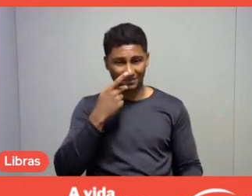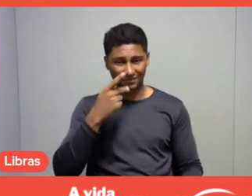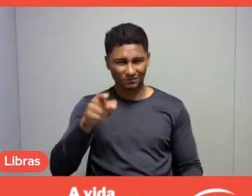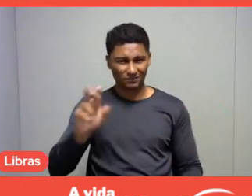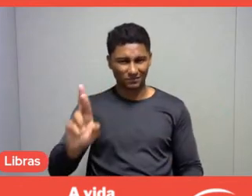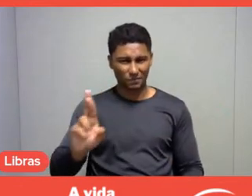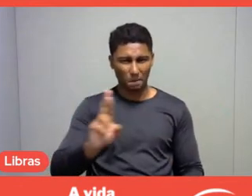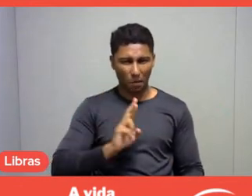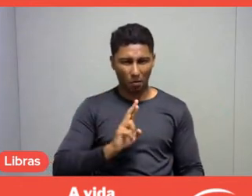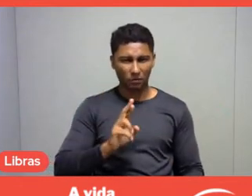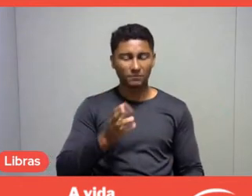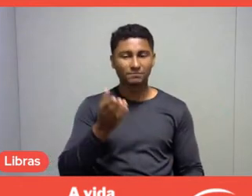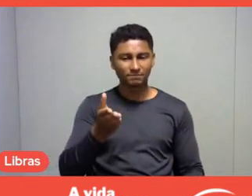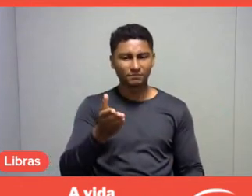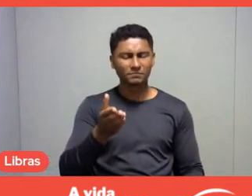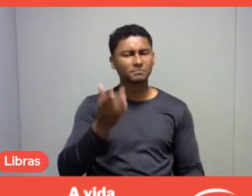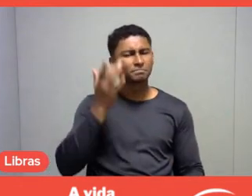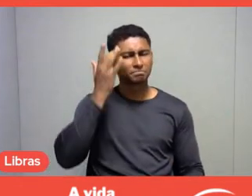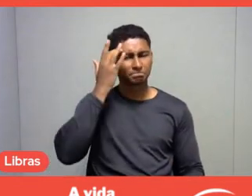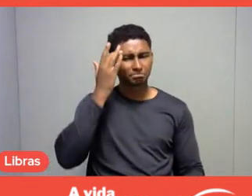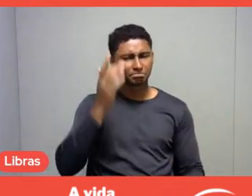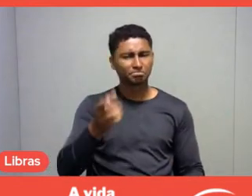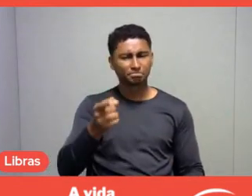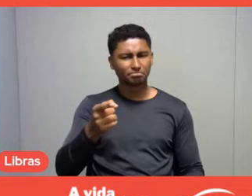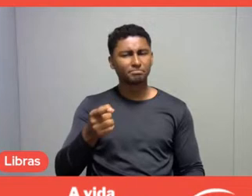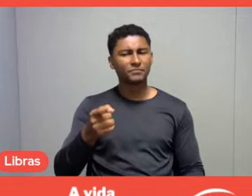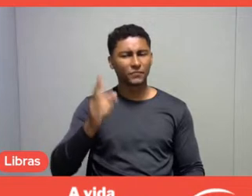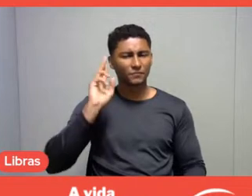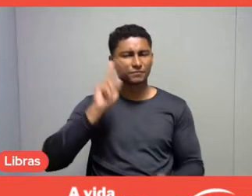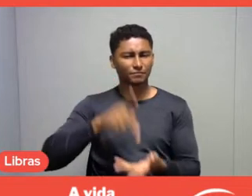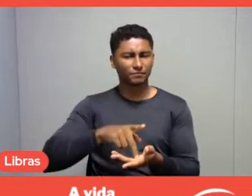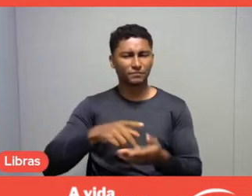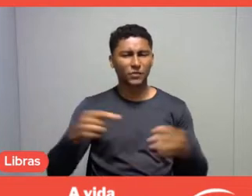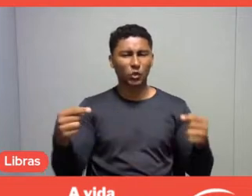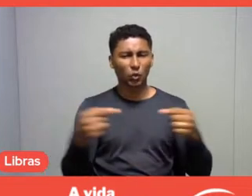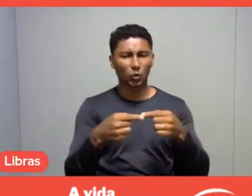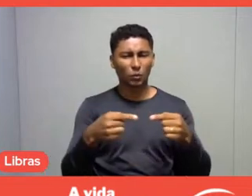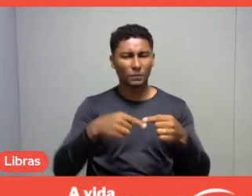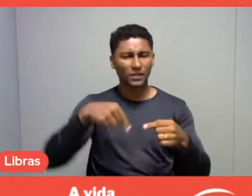a lot of what is, in fact, the institution's DNA